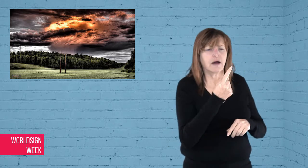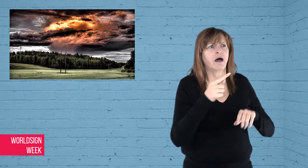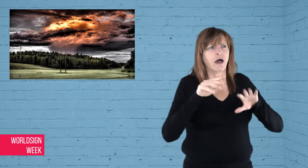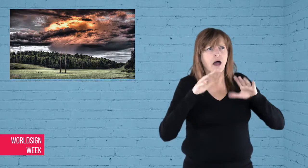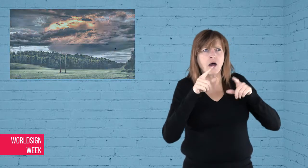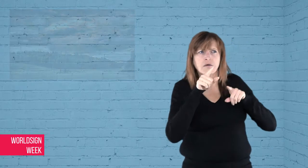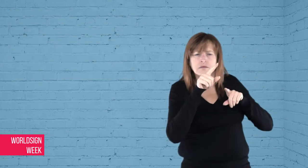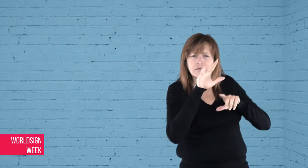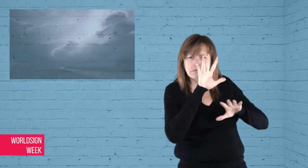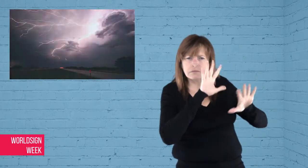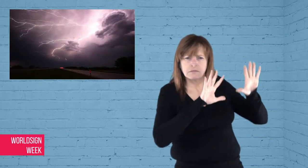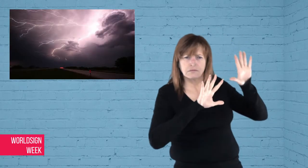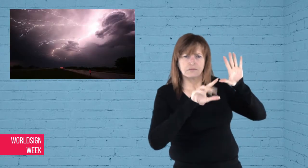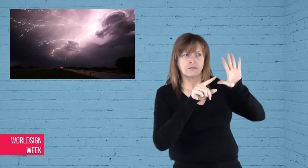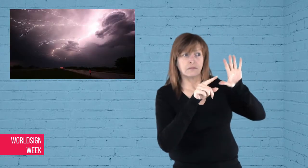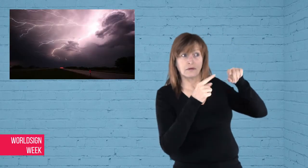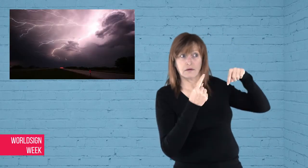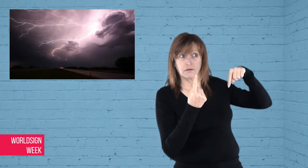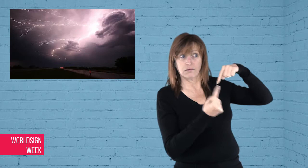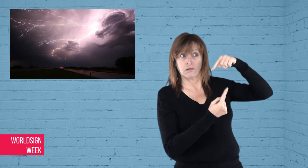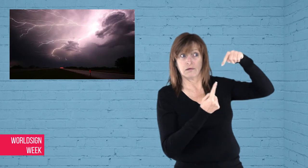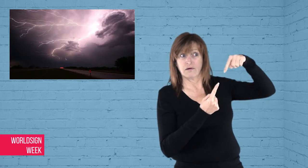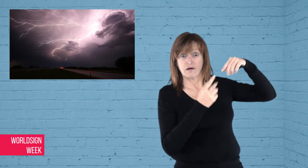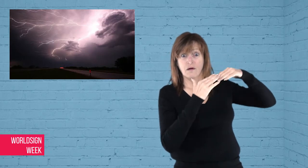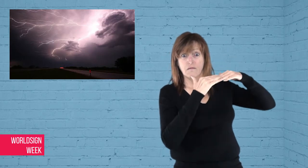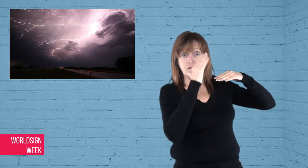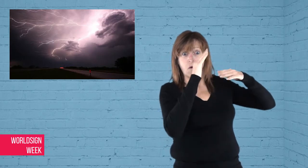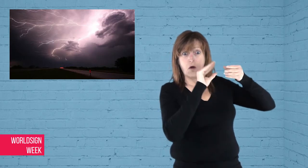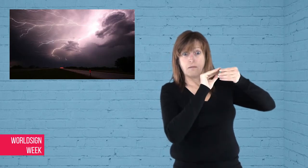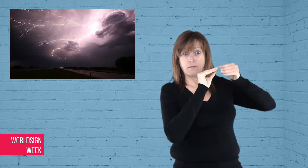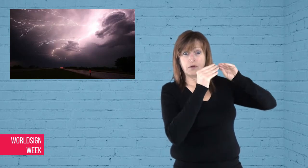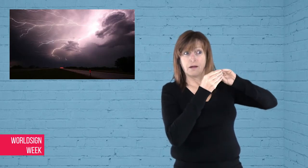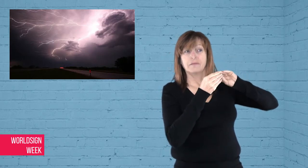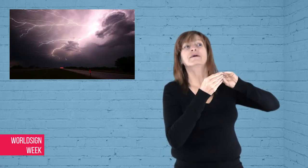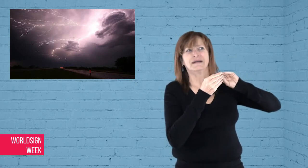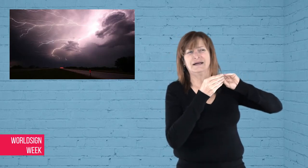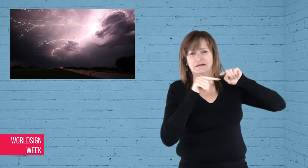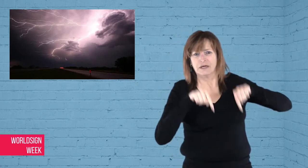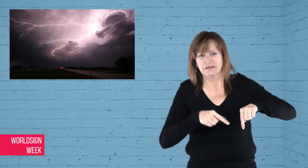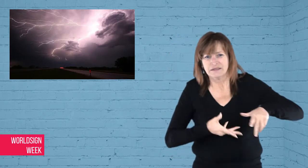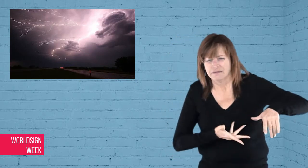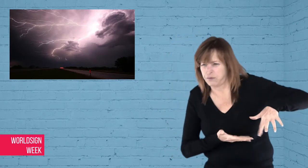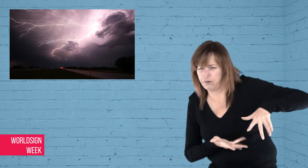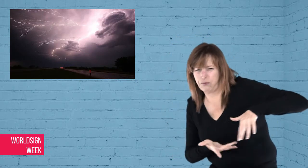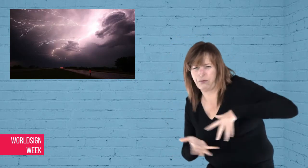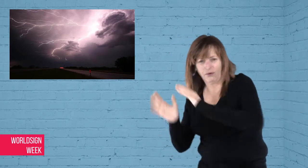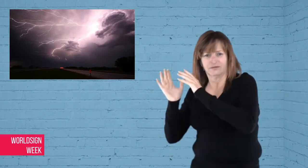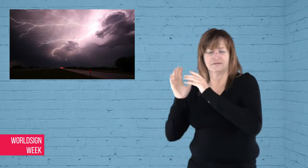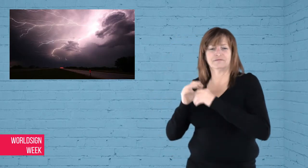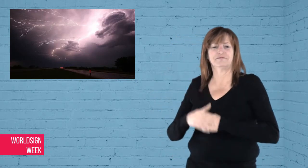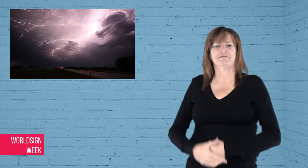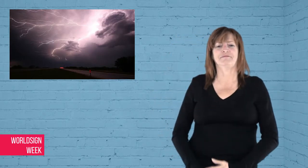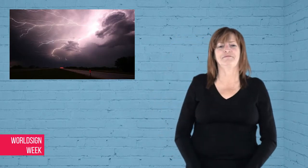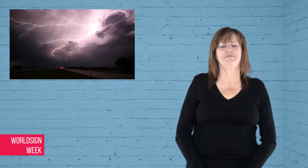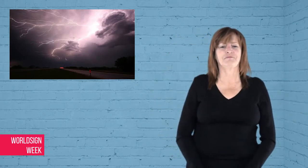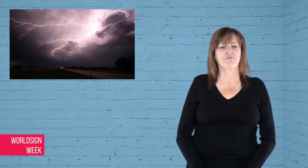to be aware for such as when the storm is getting dangerous and to get out of